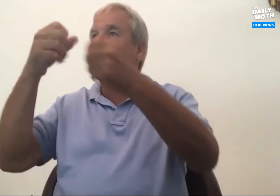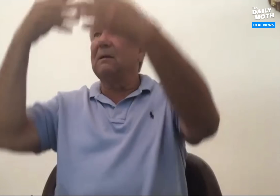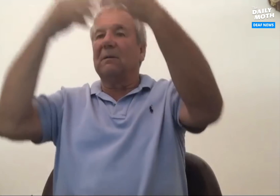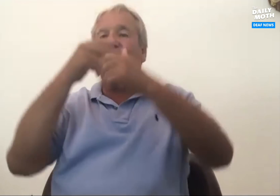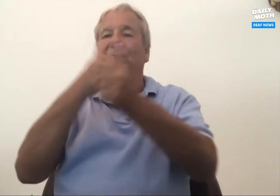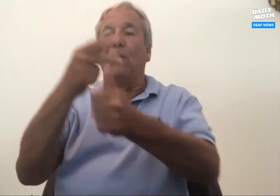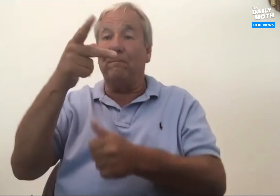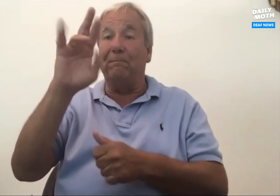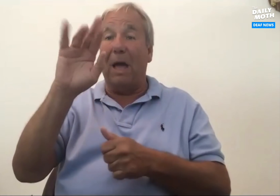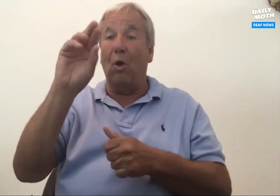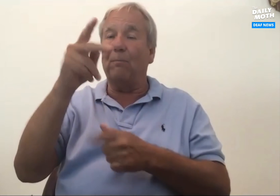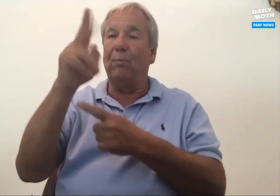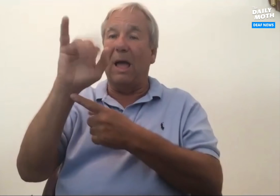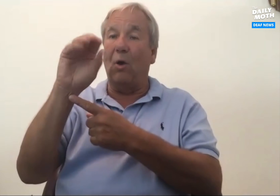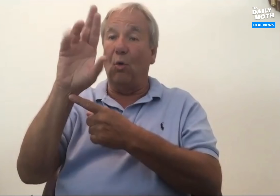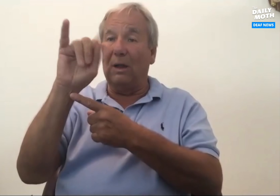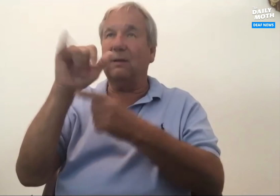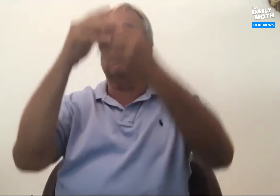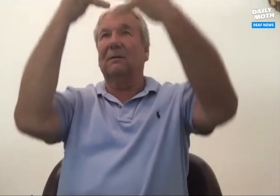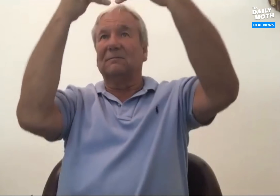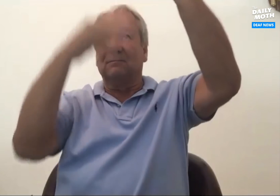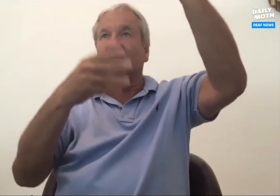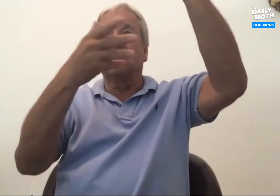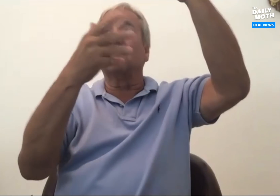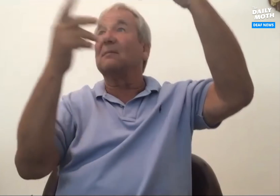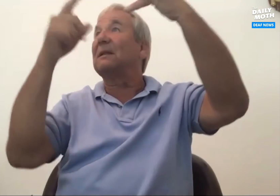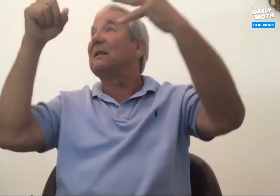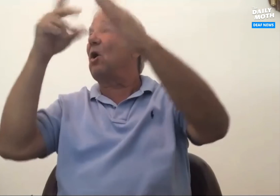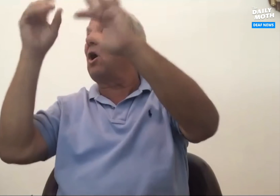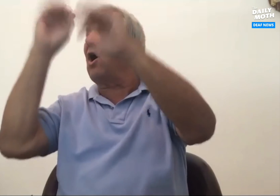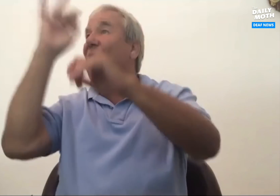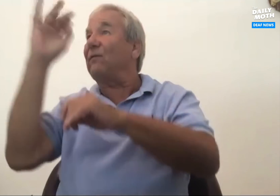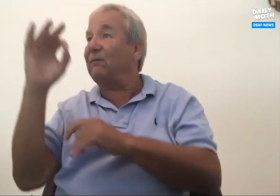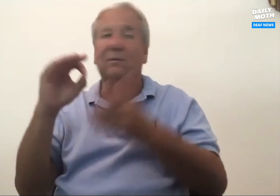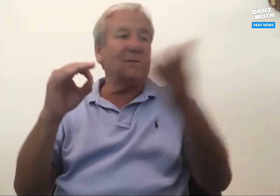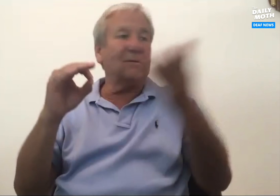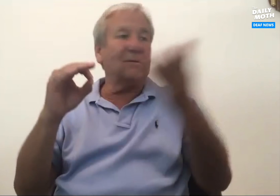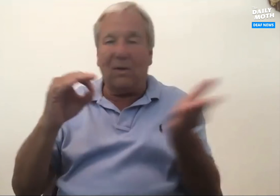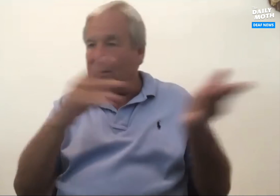follow this list set up by priority. Whenever someone was off, someone else would get